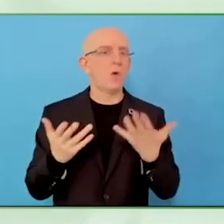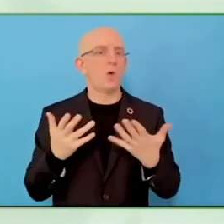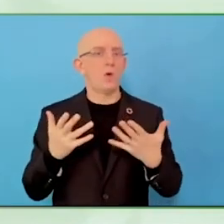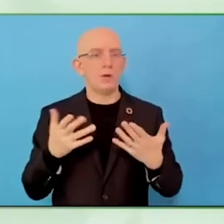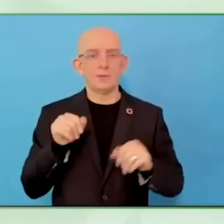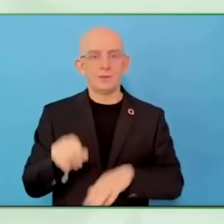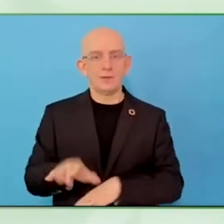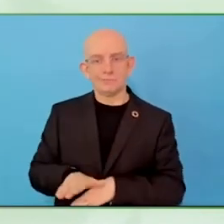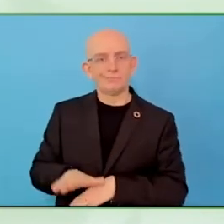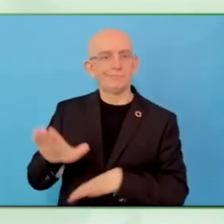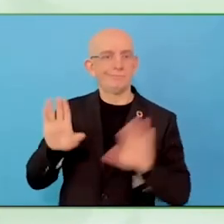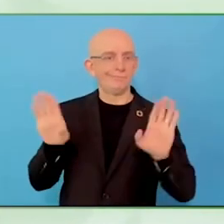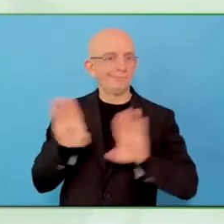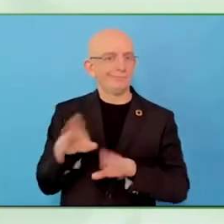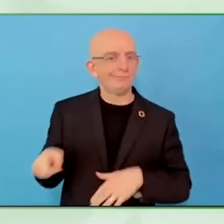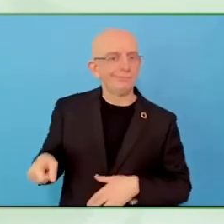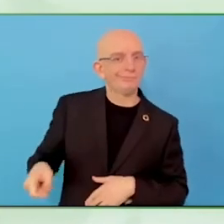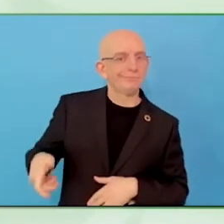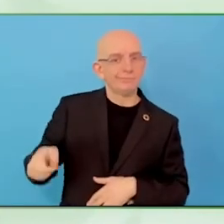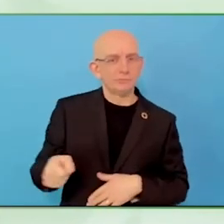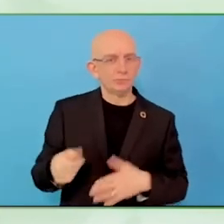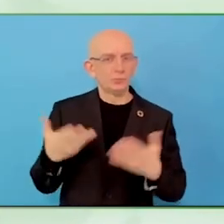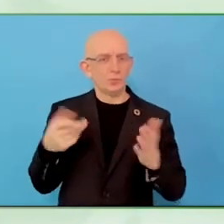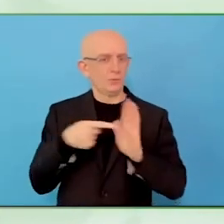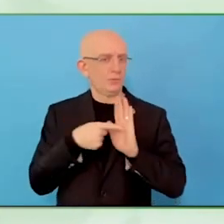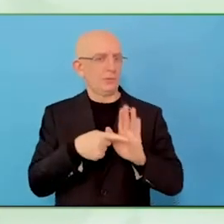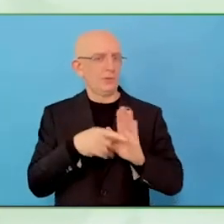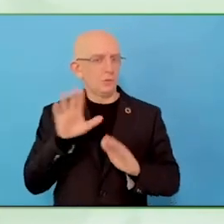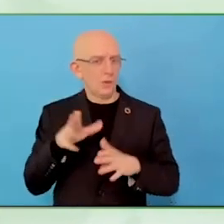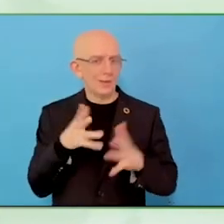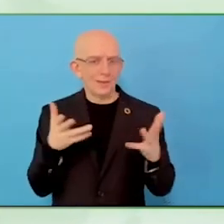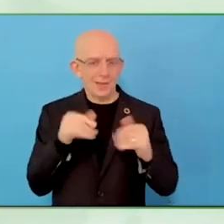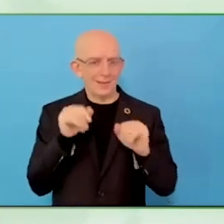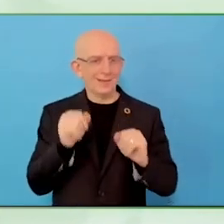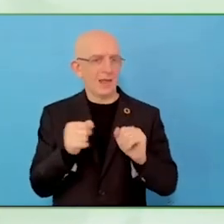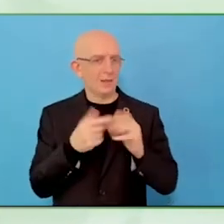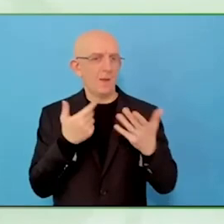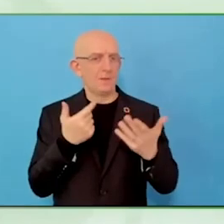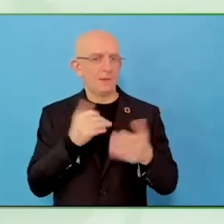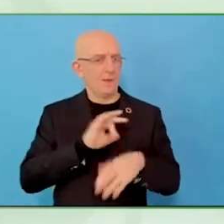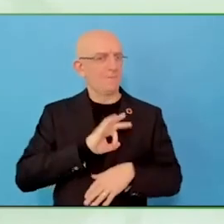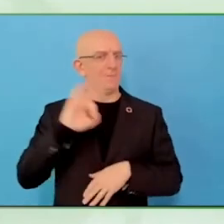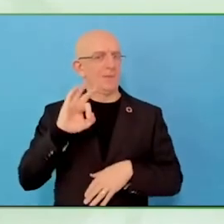Actually, I think more practices we have not from the